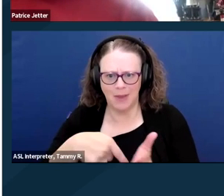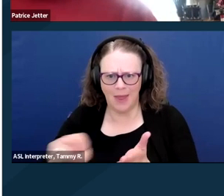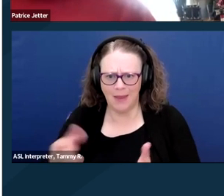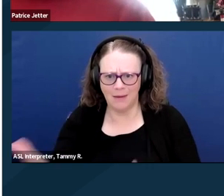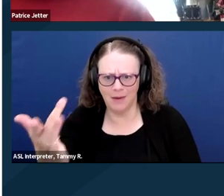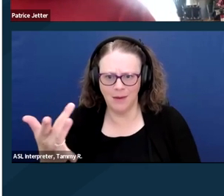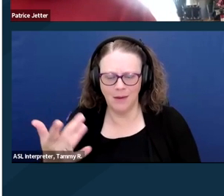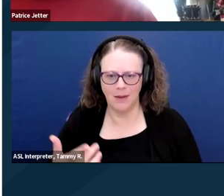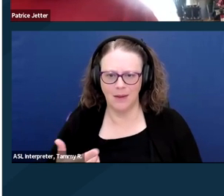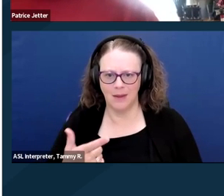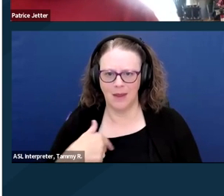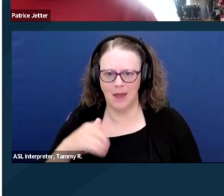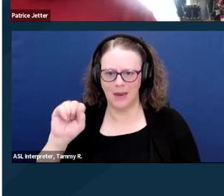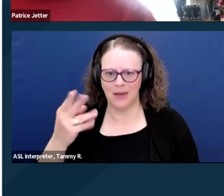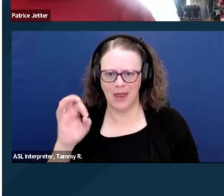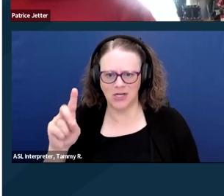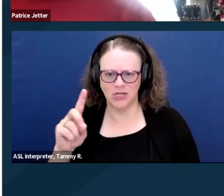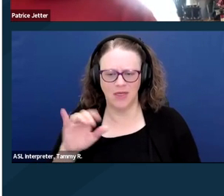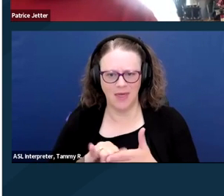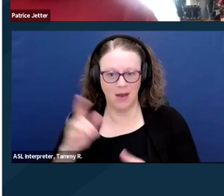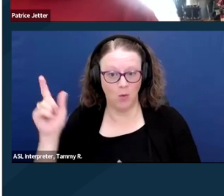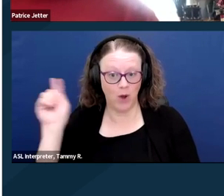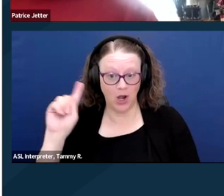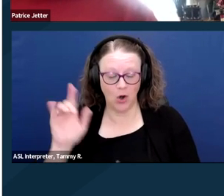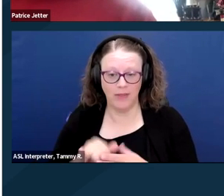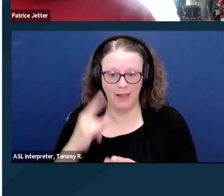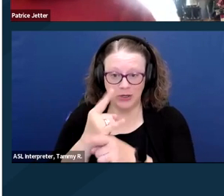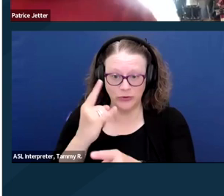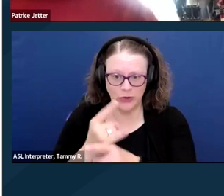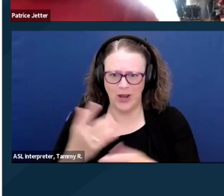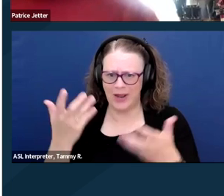I cashed that at the liquor store because no way was I going to the bank with that.